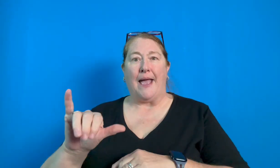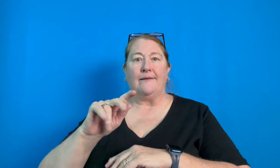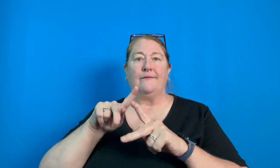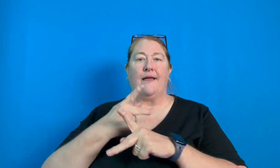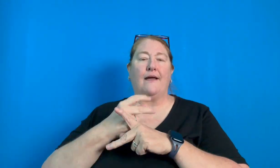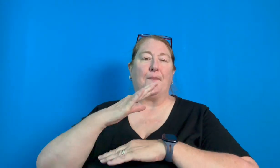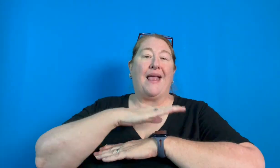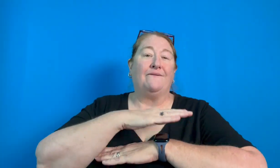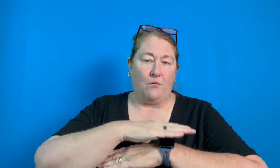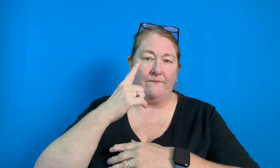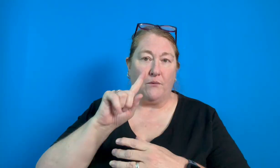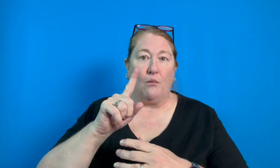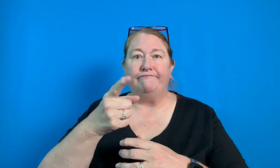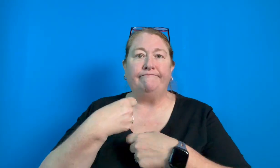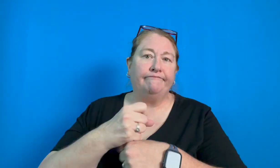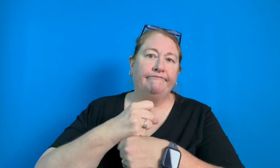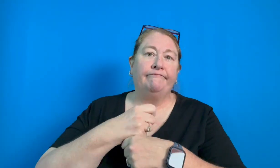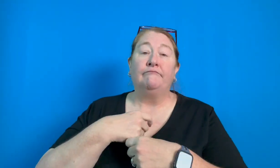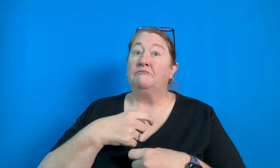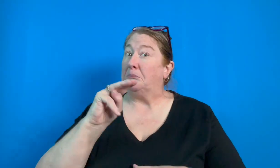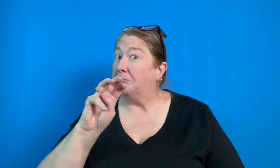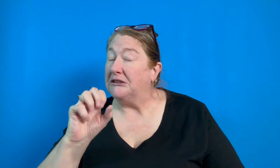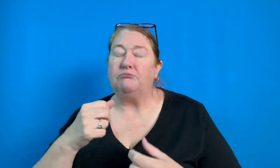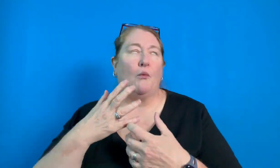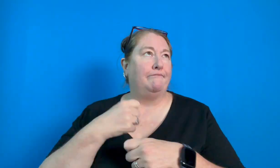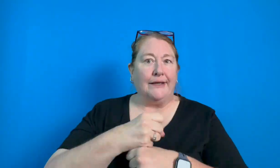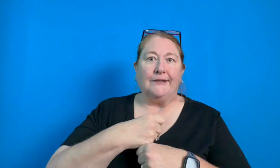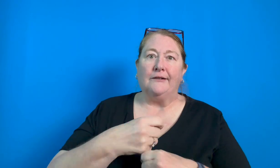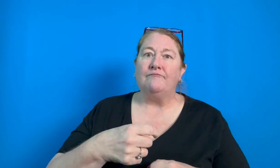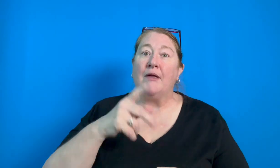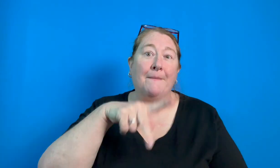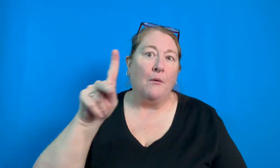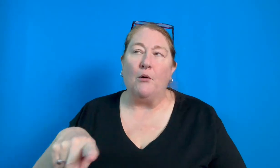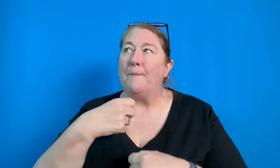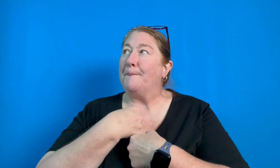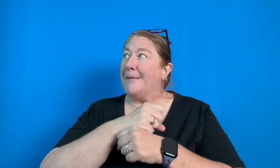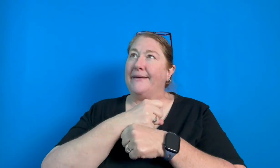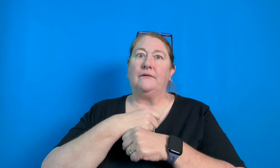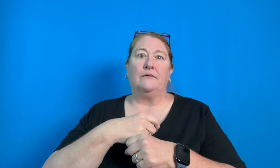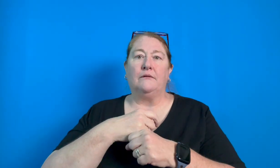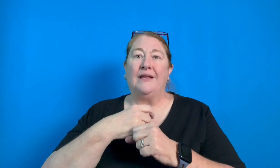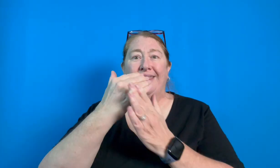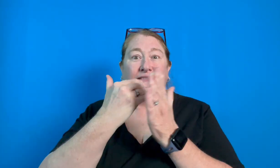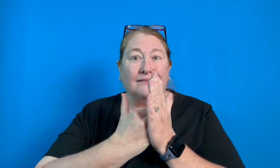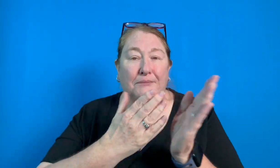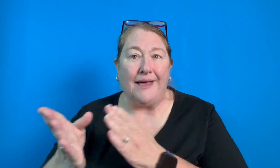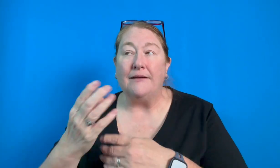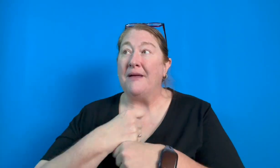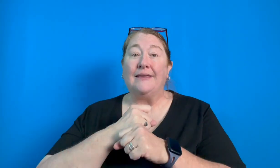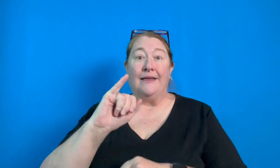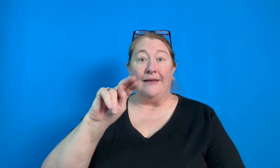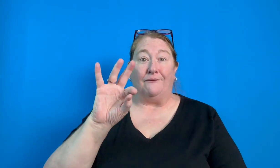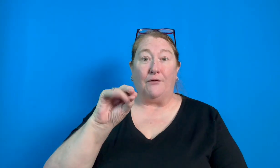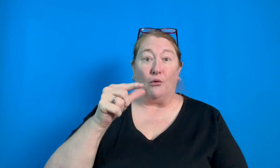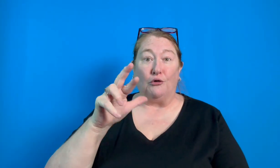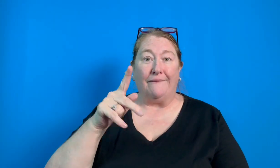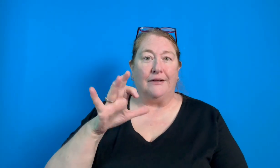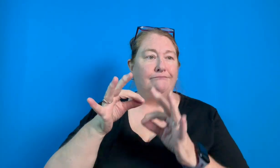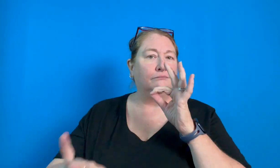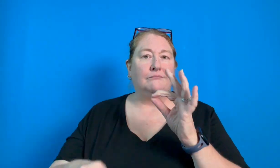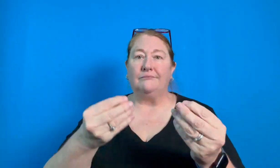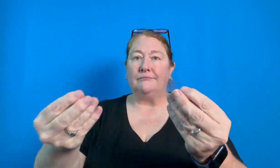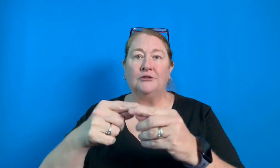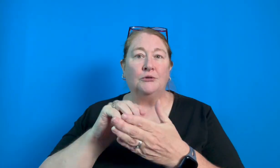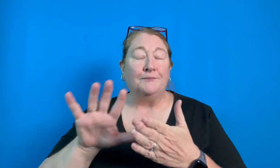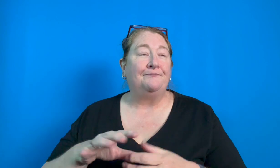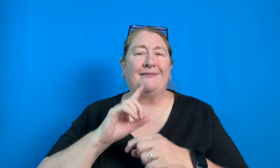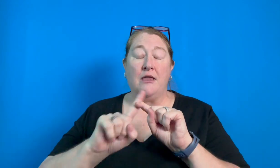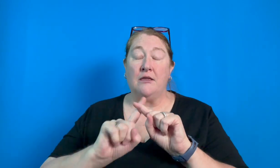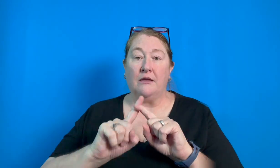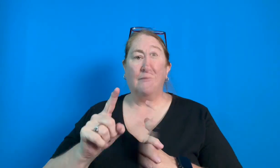This kind of platform is used to make memes, PowerPoint slideshows, lesson plans, infographics, and much more.